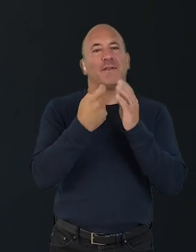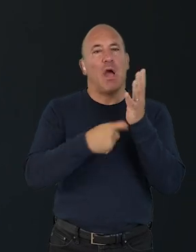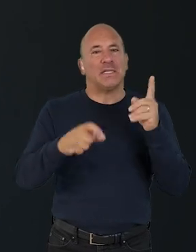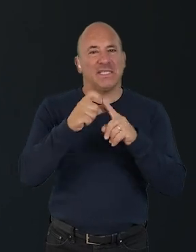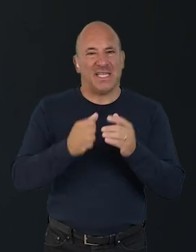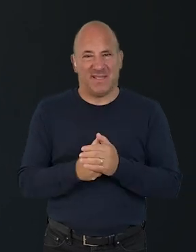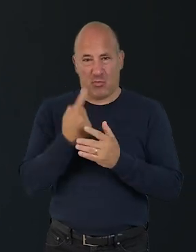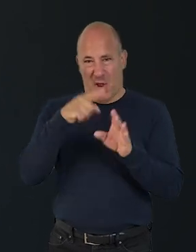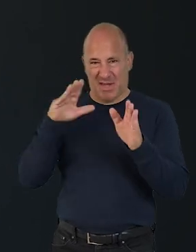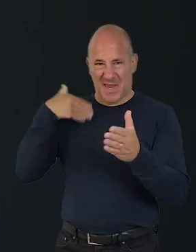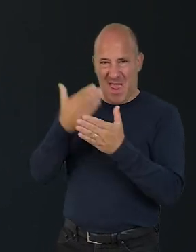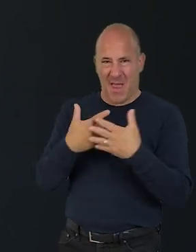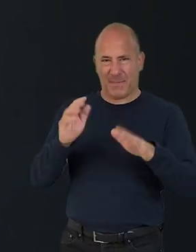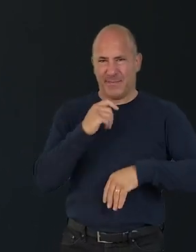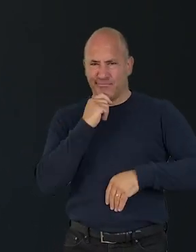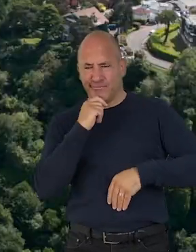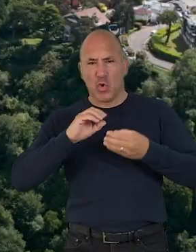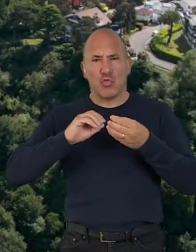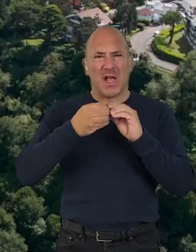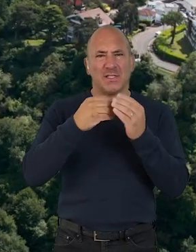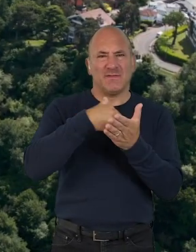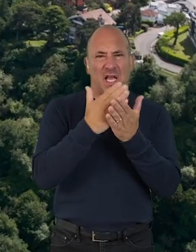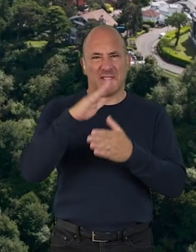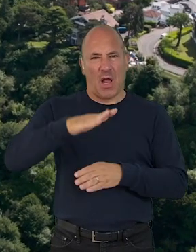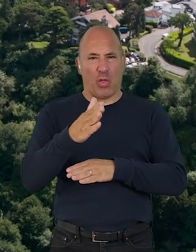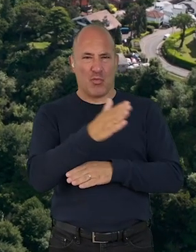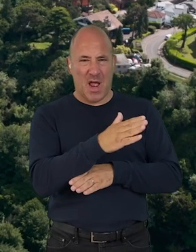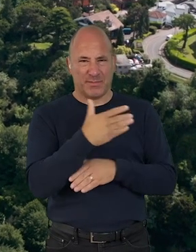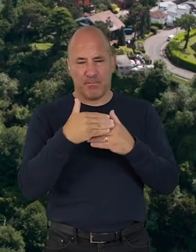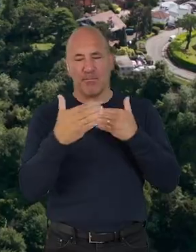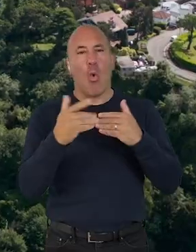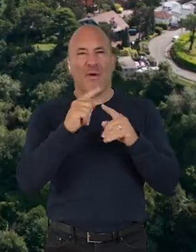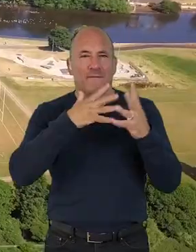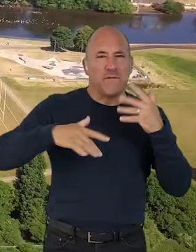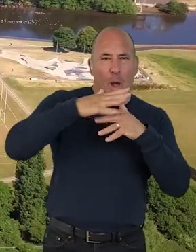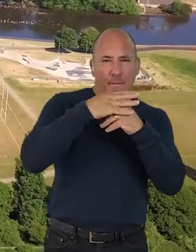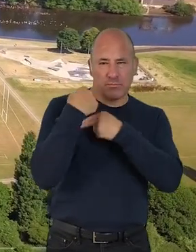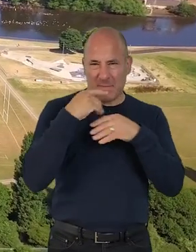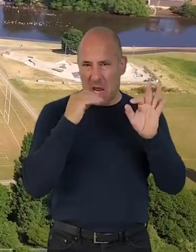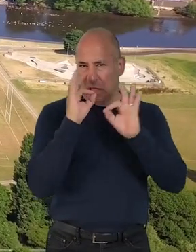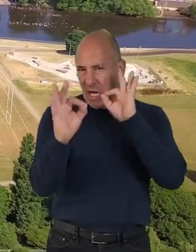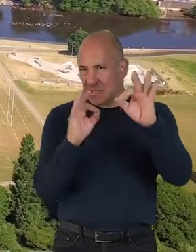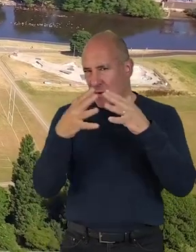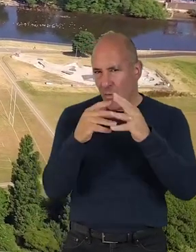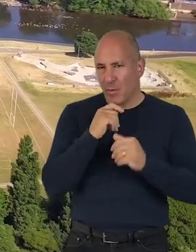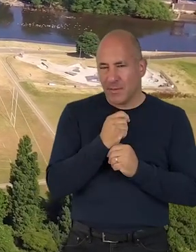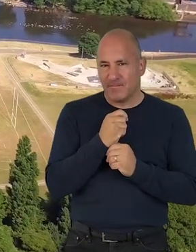I've been asking questions about how the creative sector in the South-West can be more environmentally responsible. How can we work together to shift towards a green